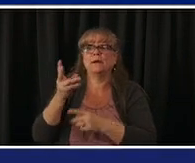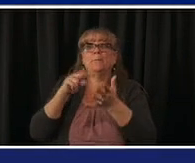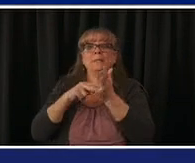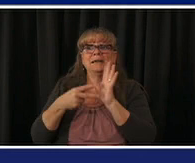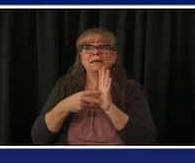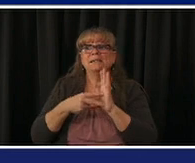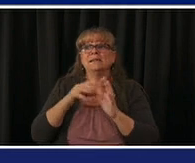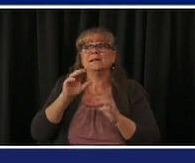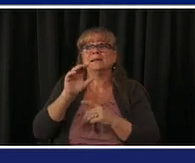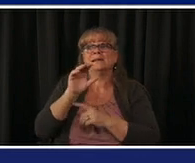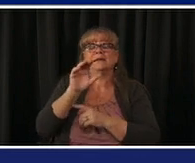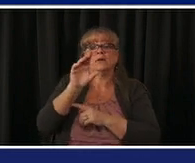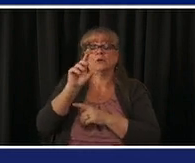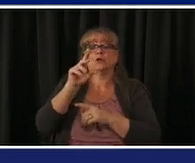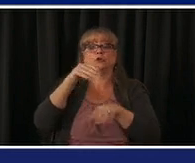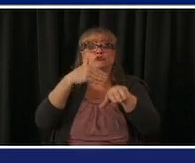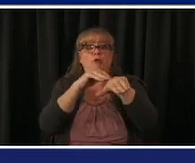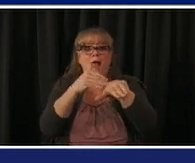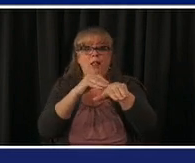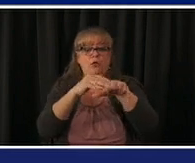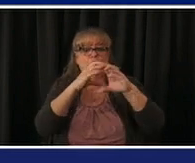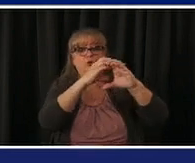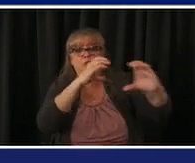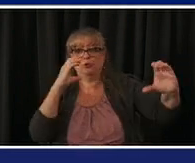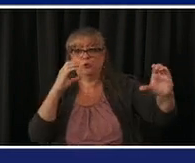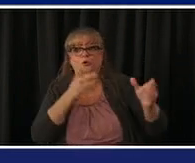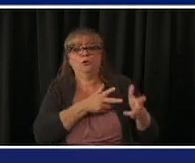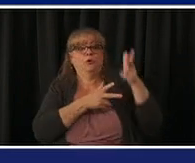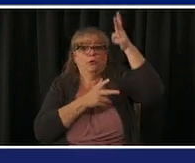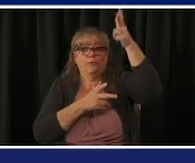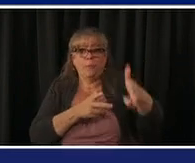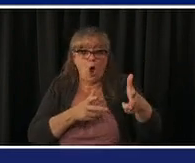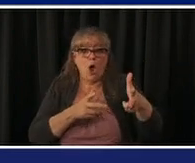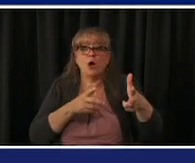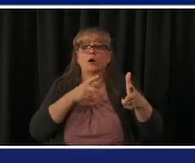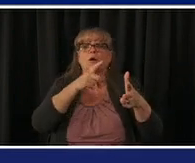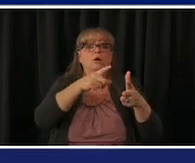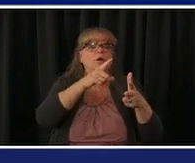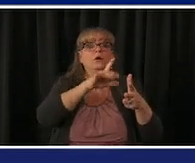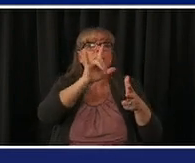black churches community service organizations in the immigrant community we're working with nine